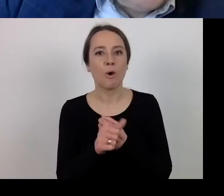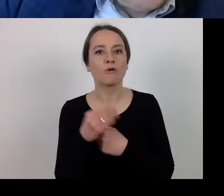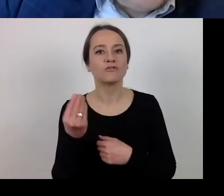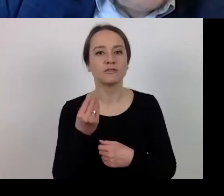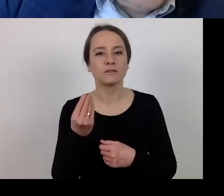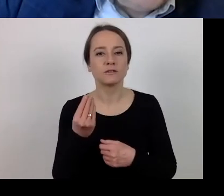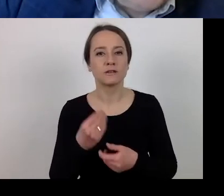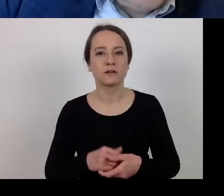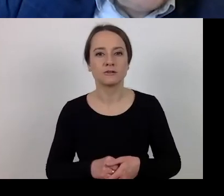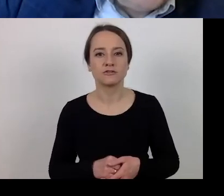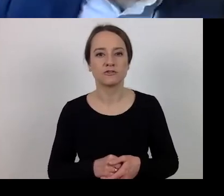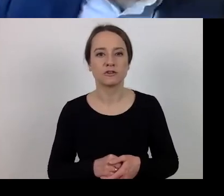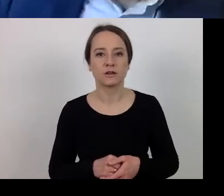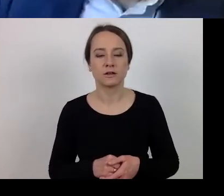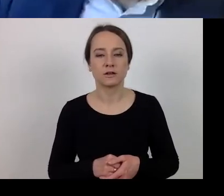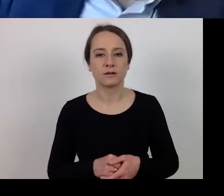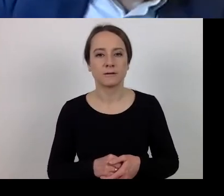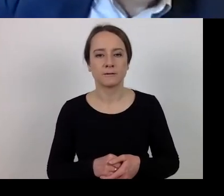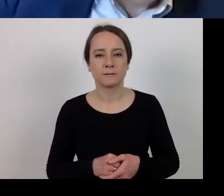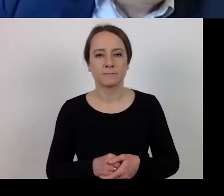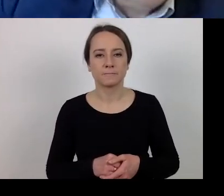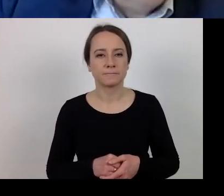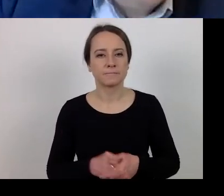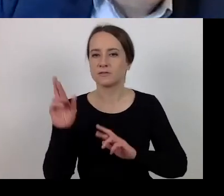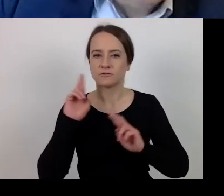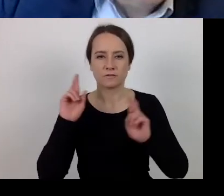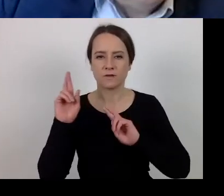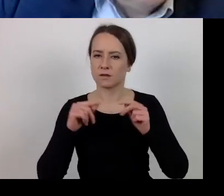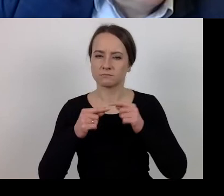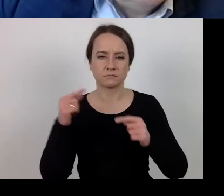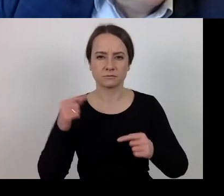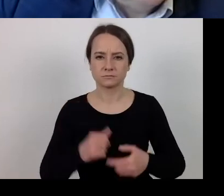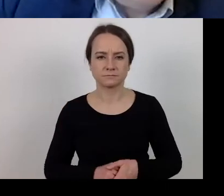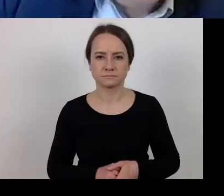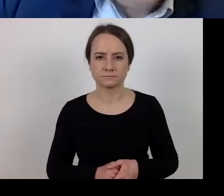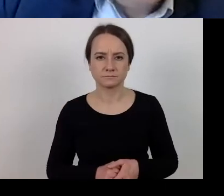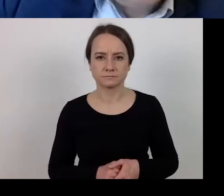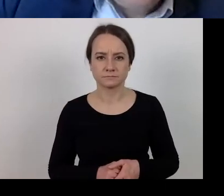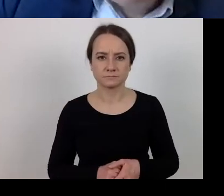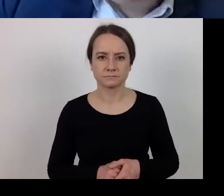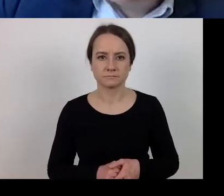mentioned in the introduction to the presentation, where I said that it is over 220 million available